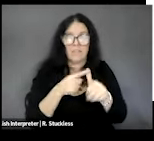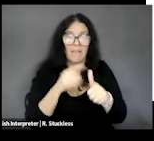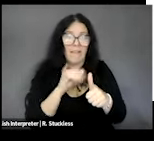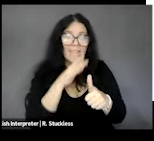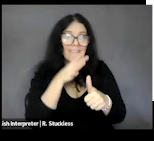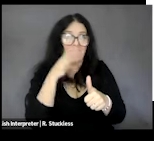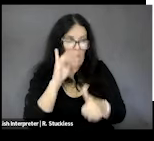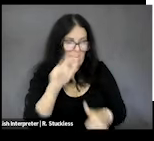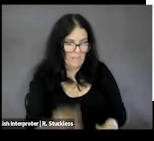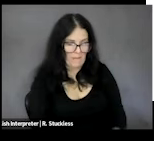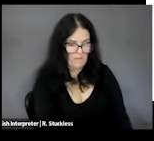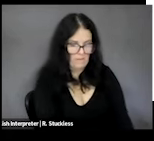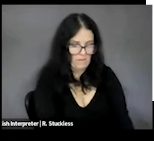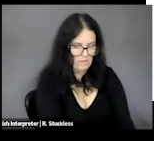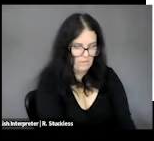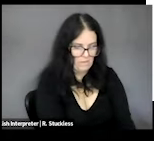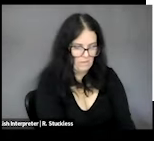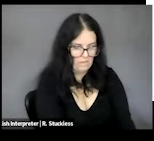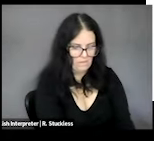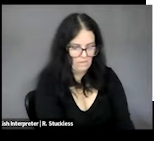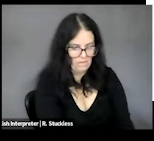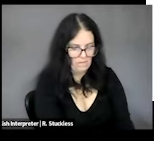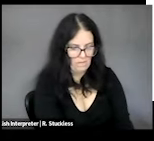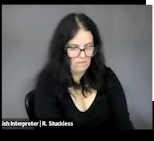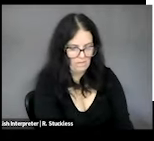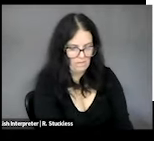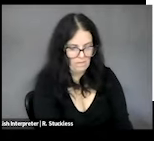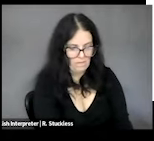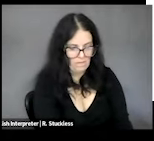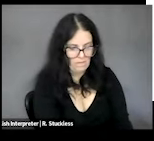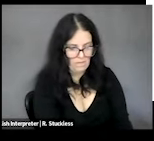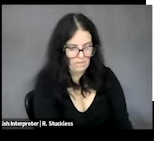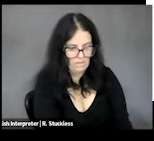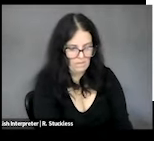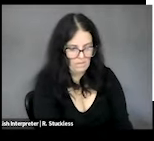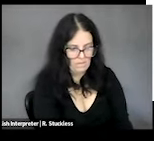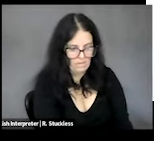Farm Bill is updated by Congress. It's supposed to be updated every five years. Sometimes it